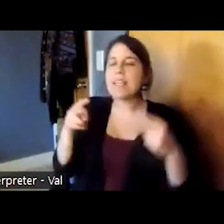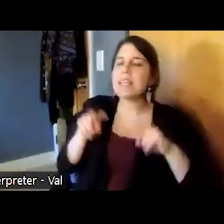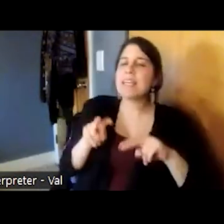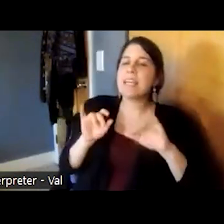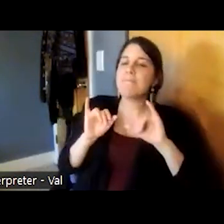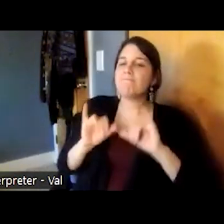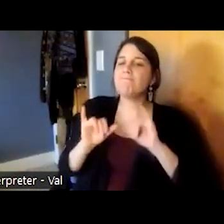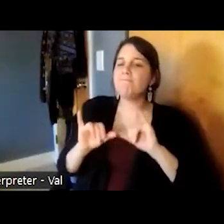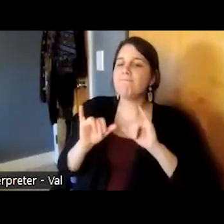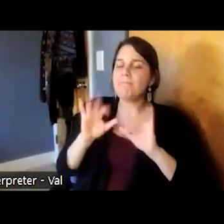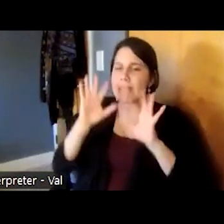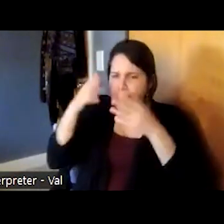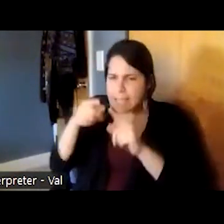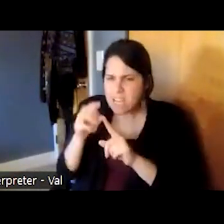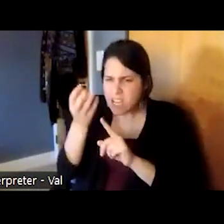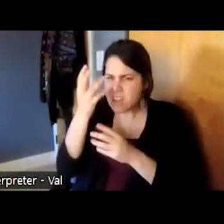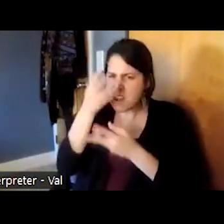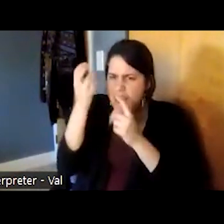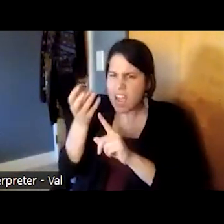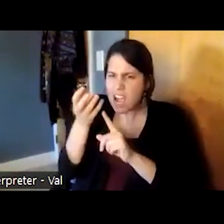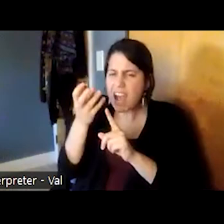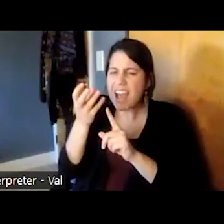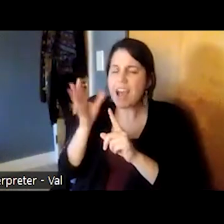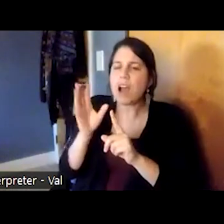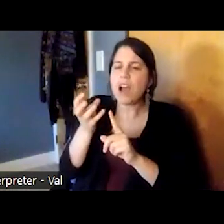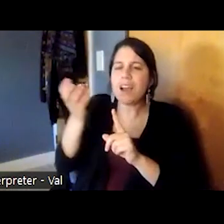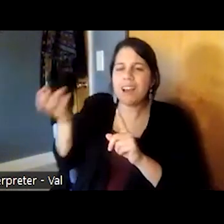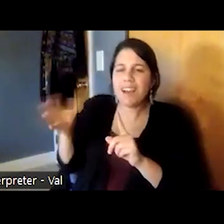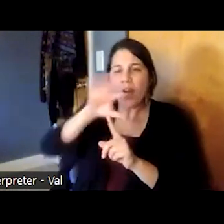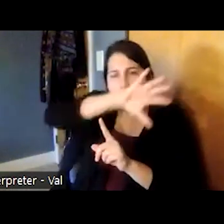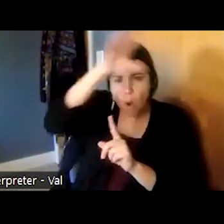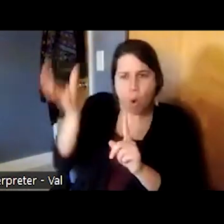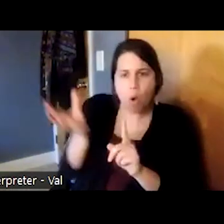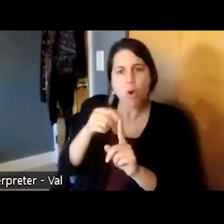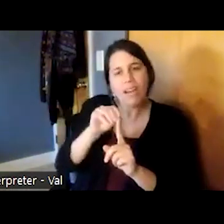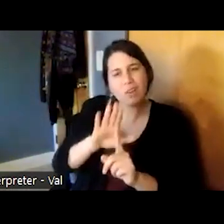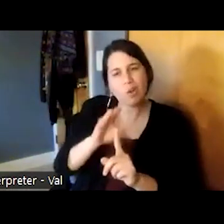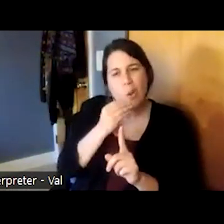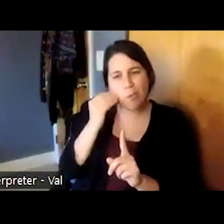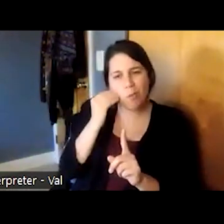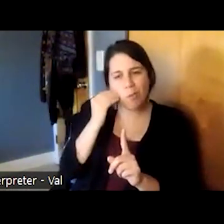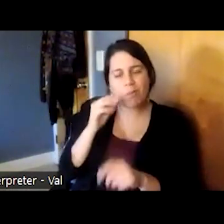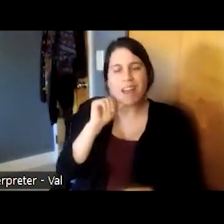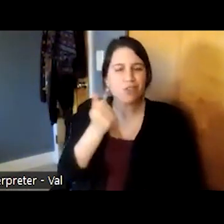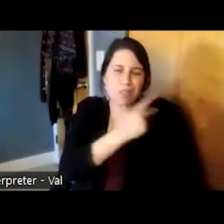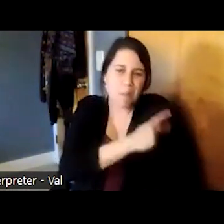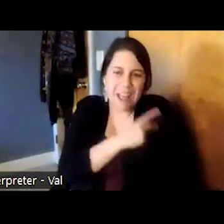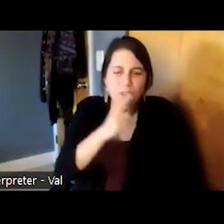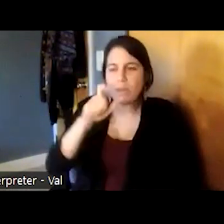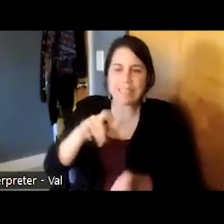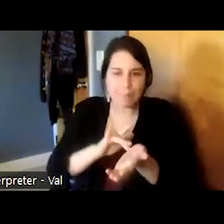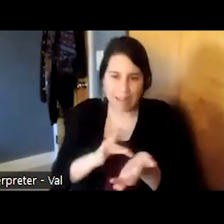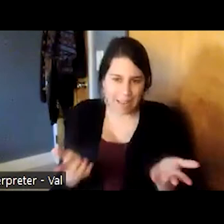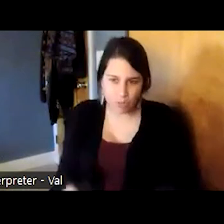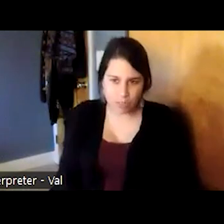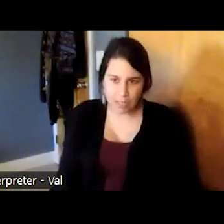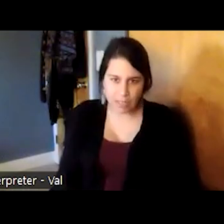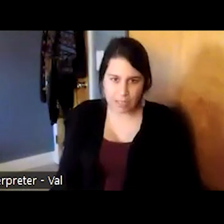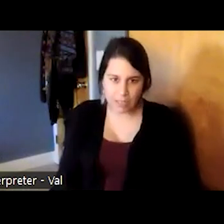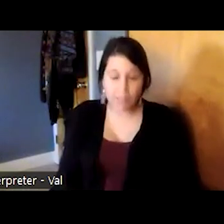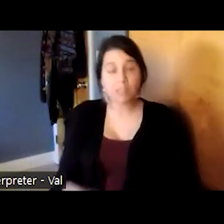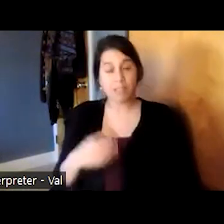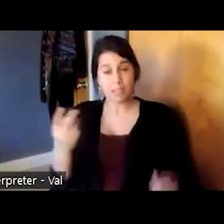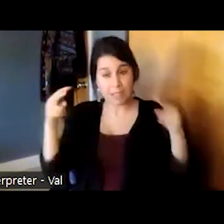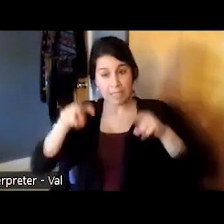in their home and not just as a patient that needs medication seeing the whole person in context is